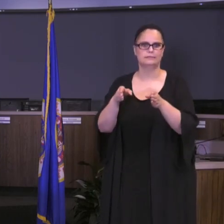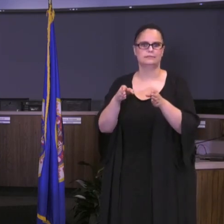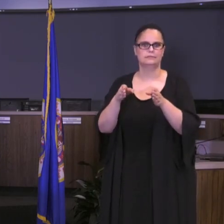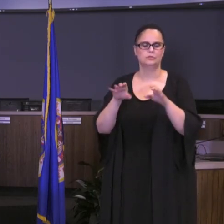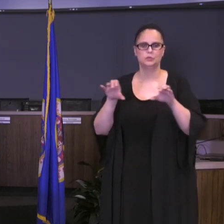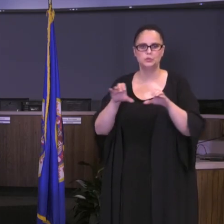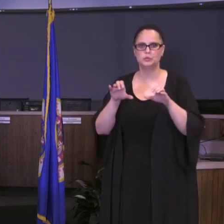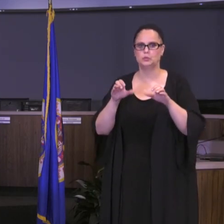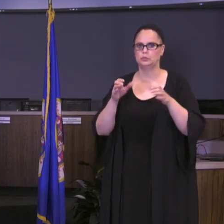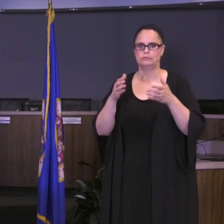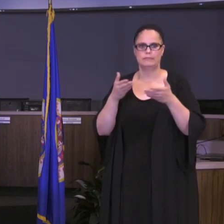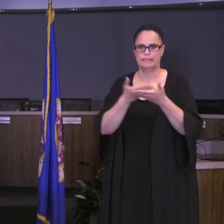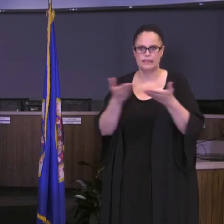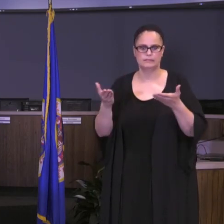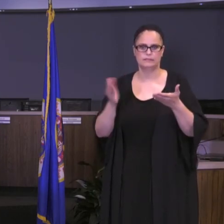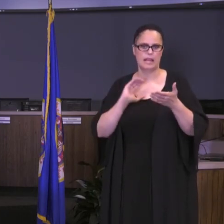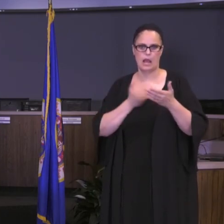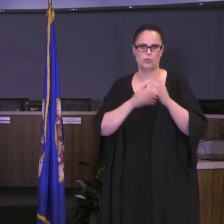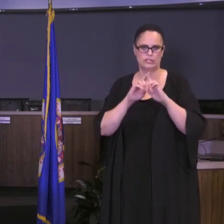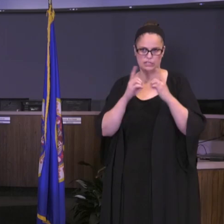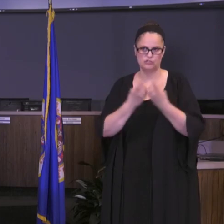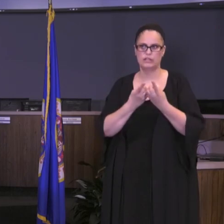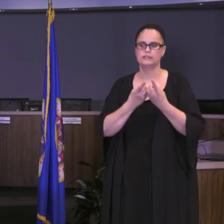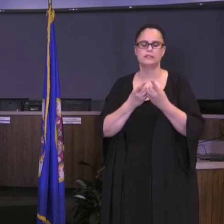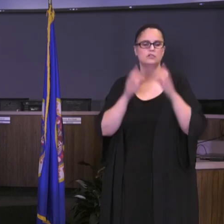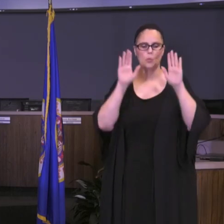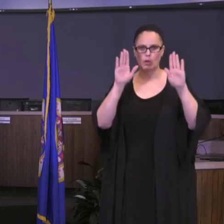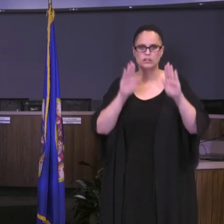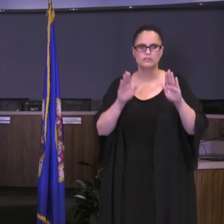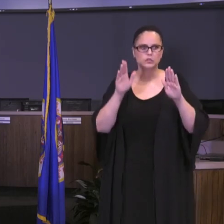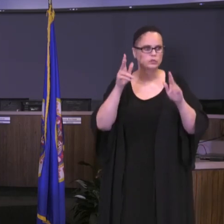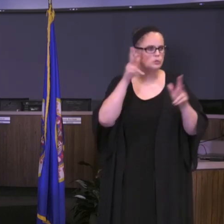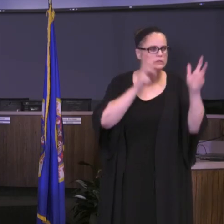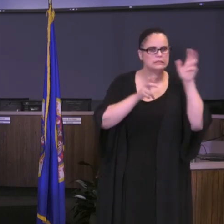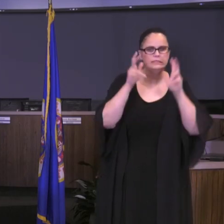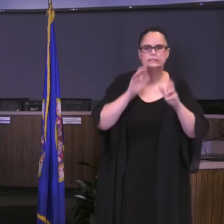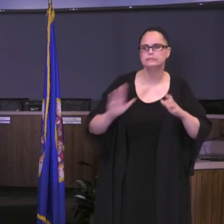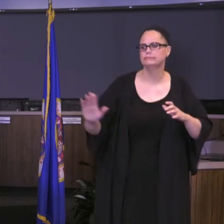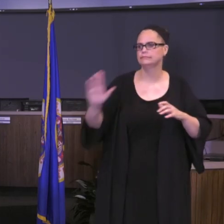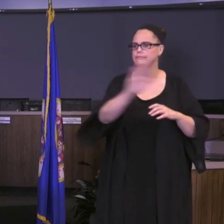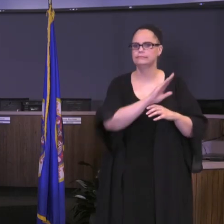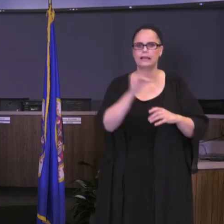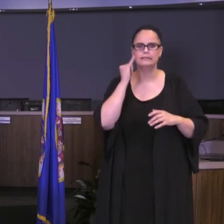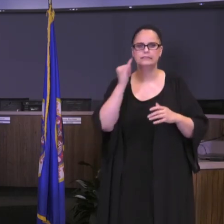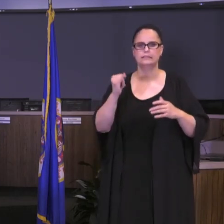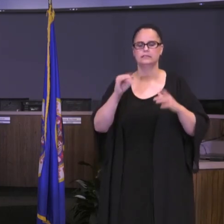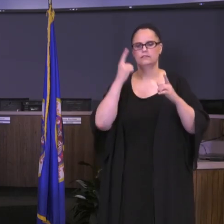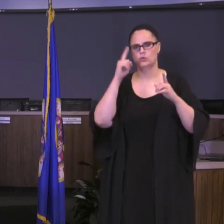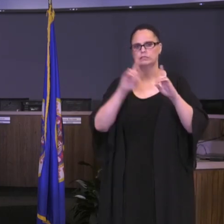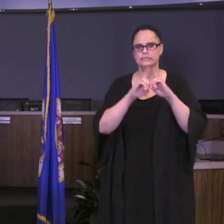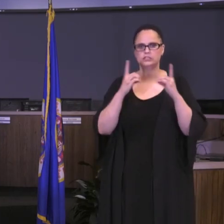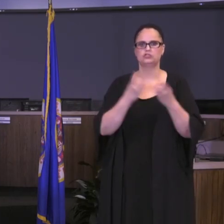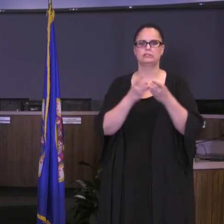remarkable to hear the great ideas how staff and districts and leaders are coming together to make sure